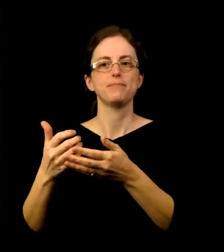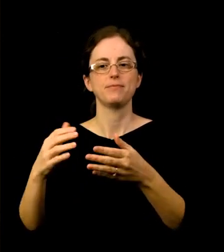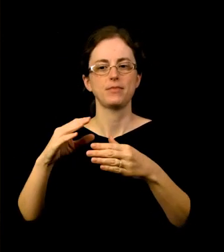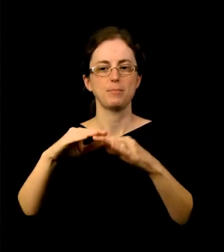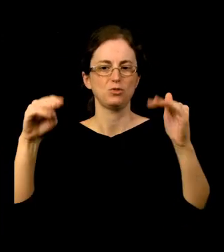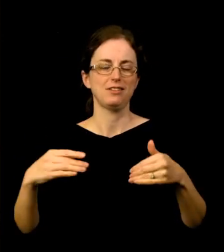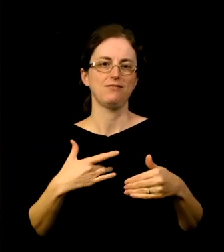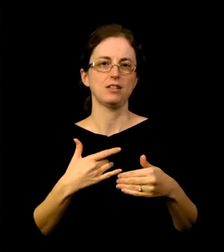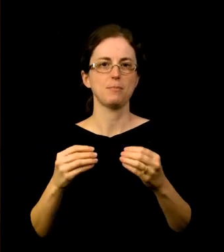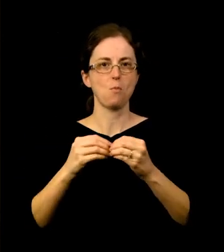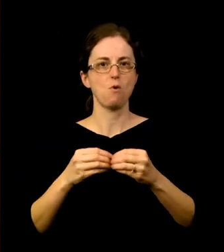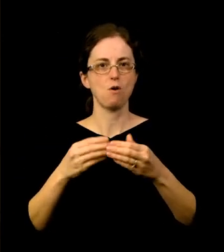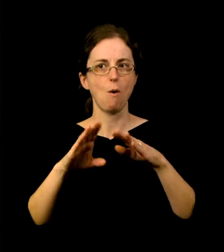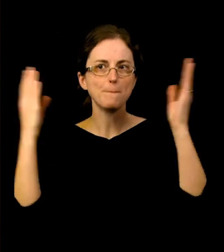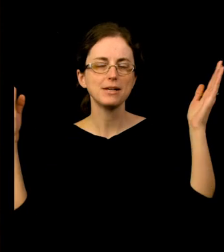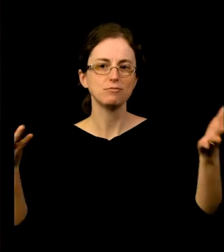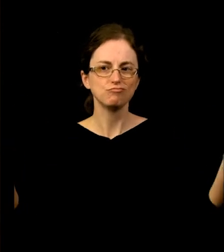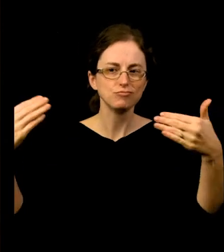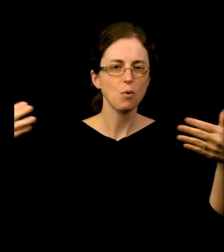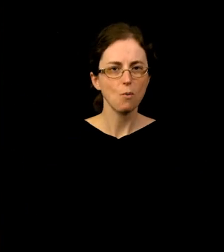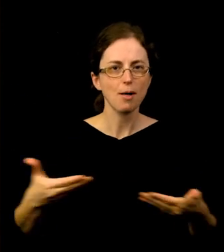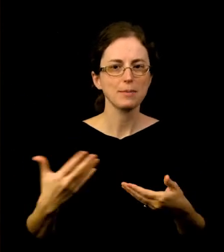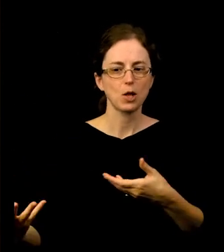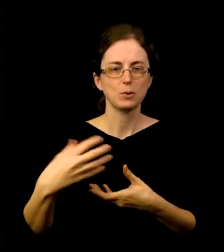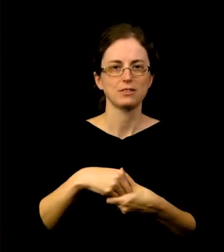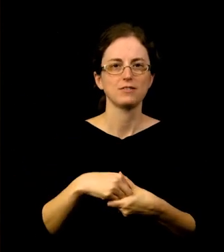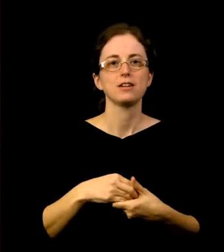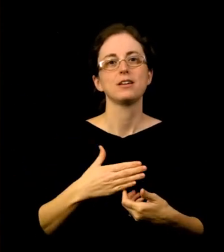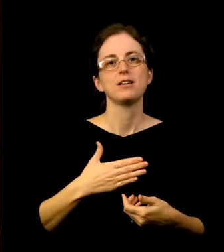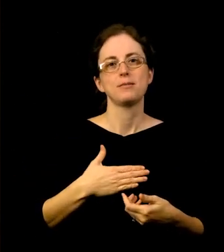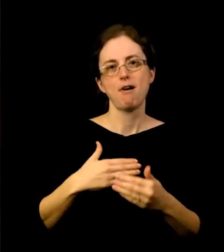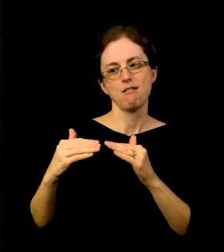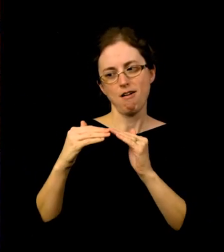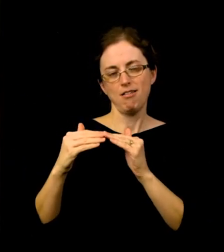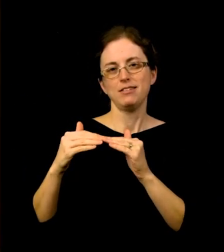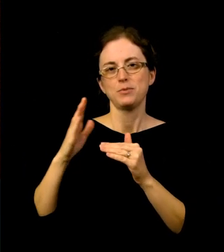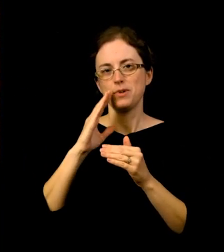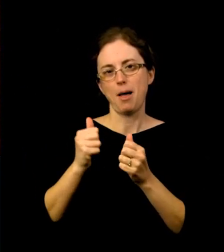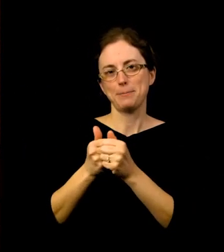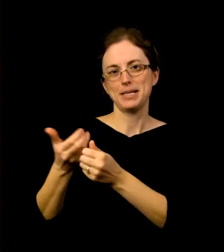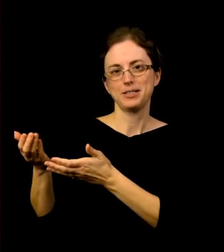My colleague and fellow Equity Team member Tiannah shares an update. Hafa Adai!